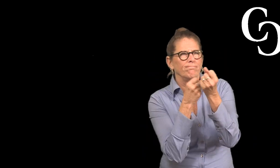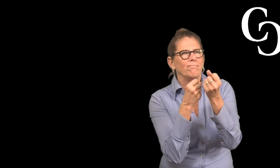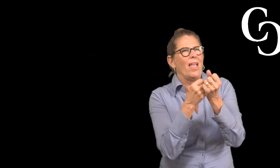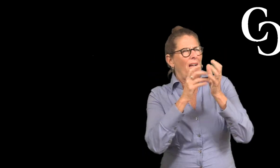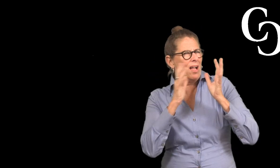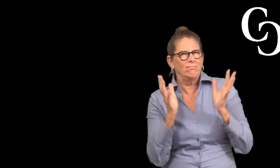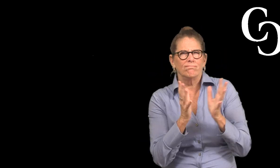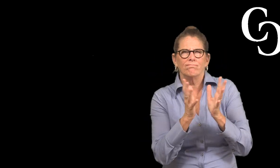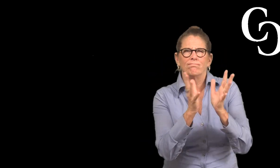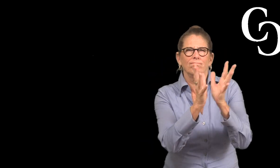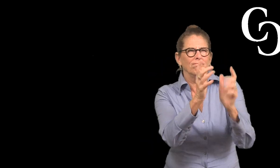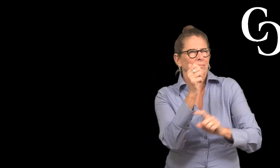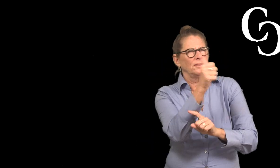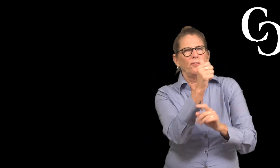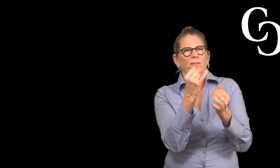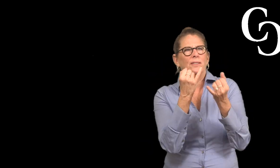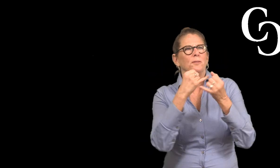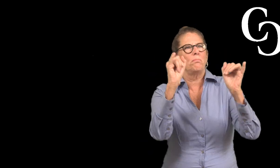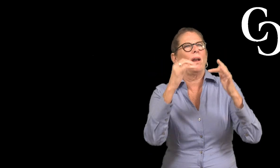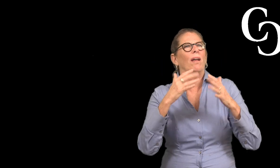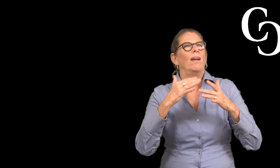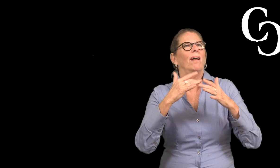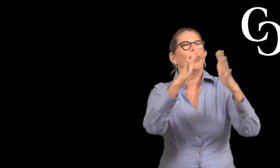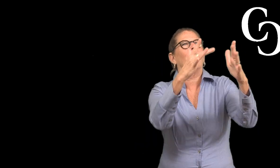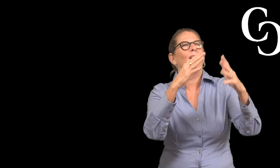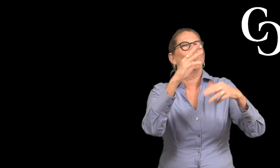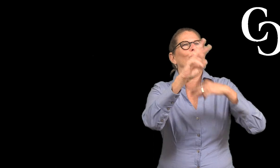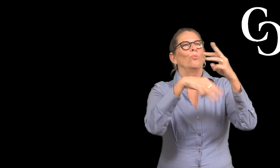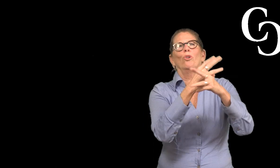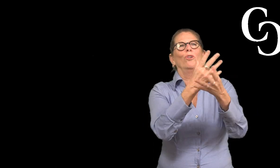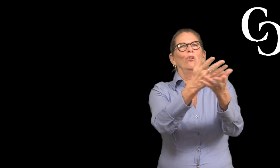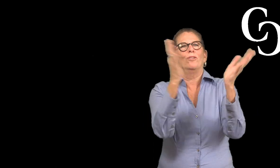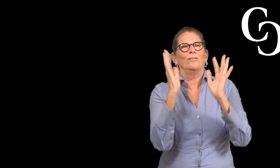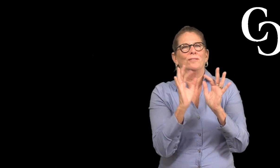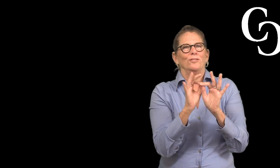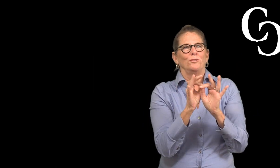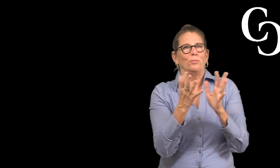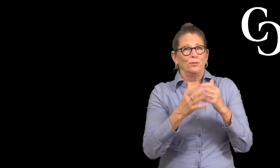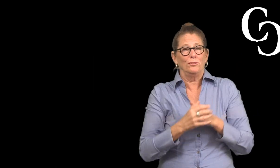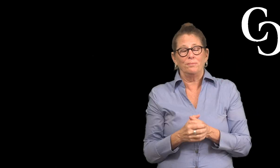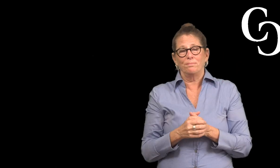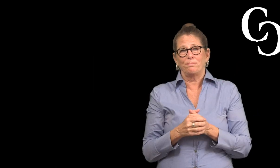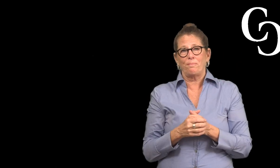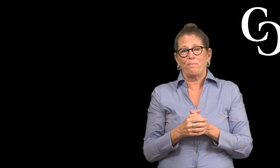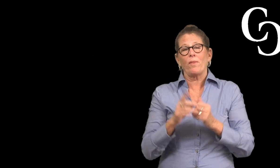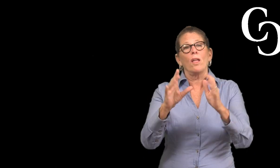to become competent, autonomous professionals.